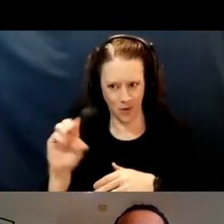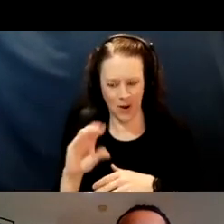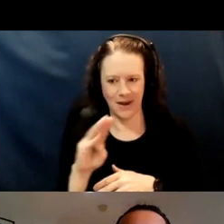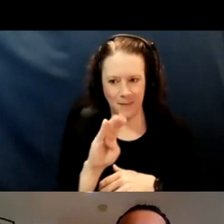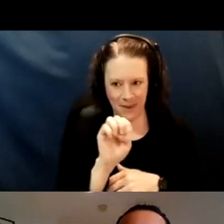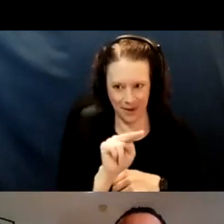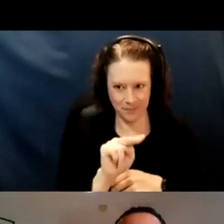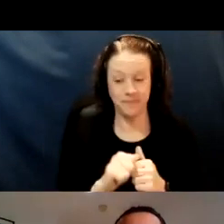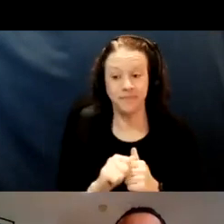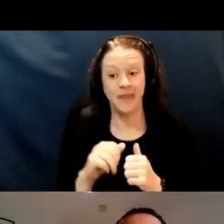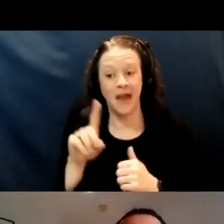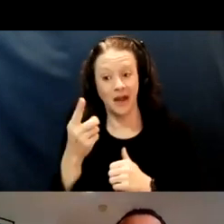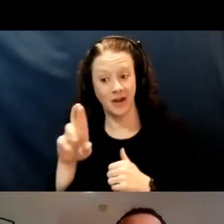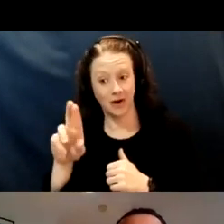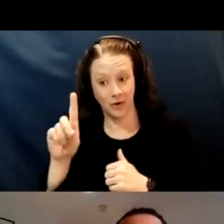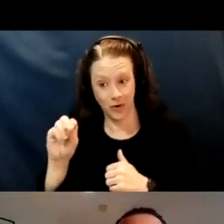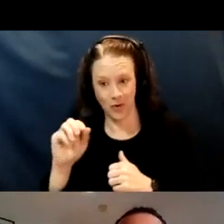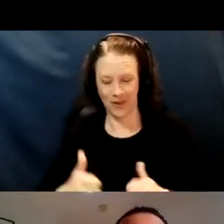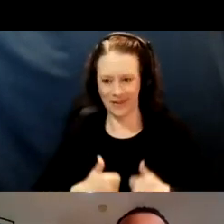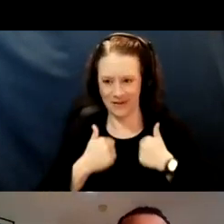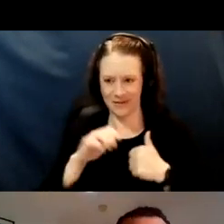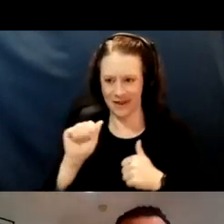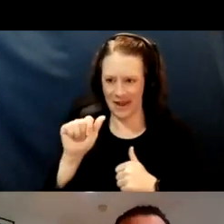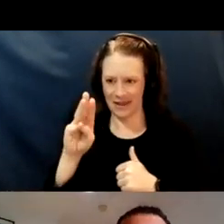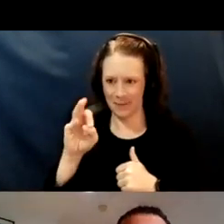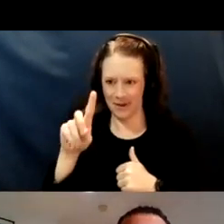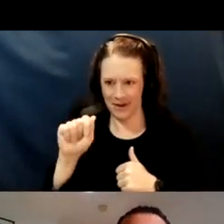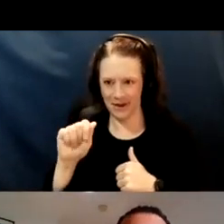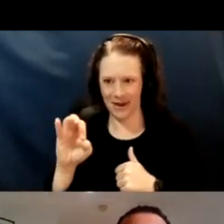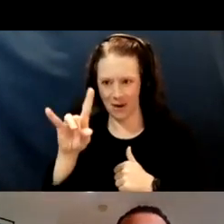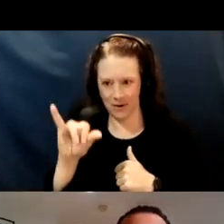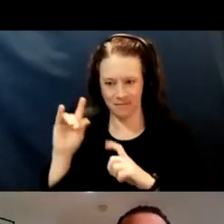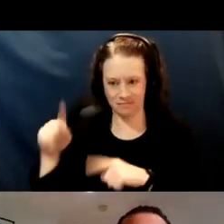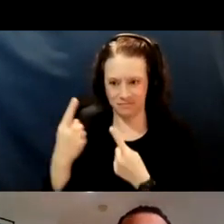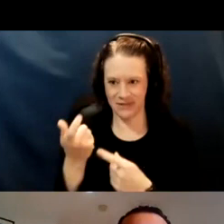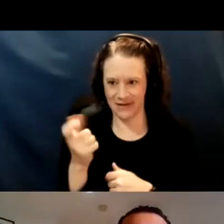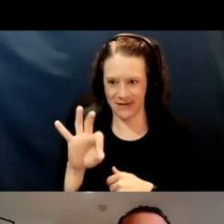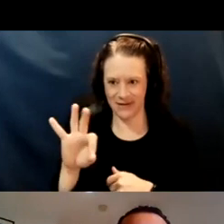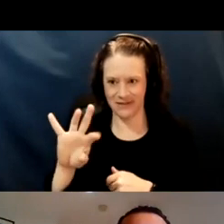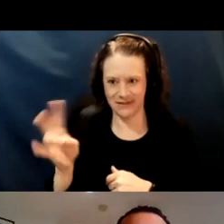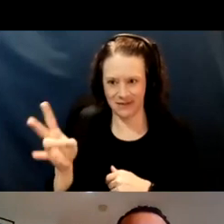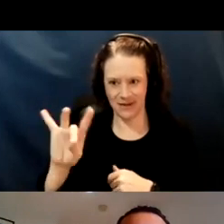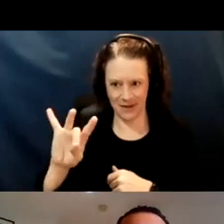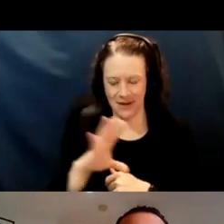So Dr. Do's lived in Alameda County since 1978, and has a background in internal medicine